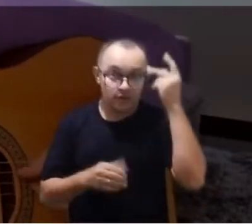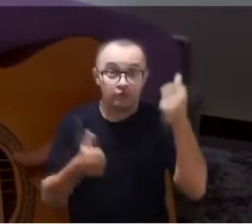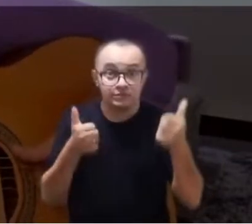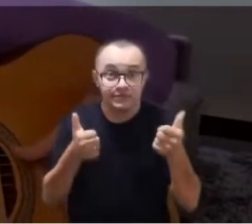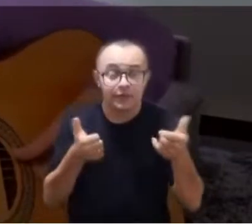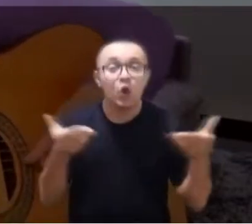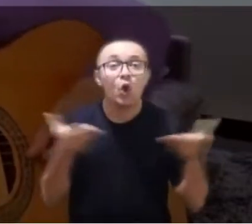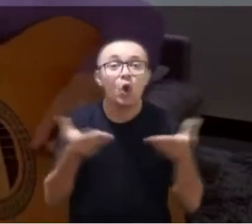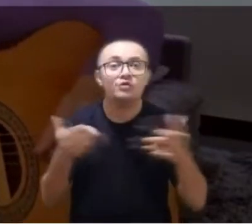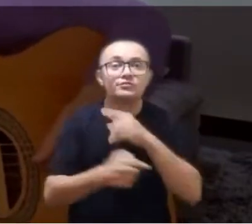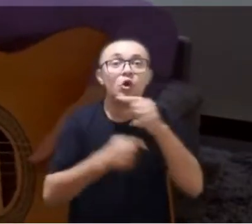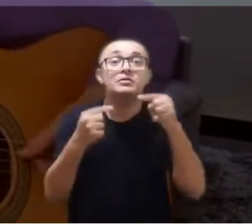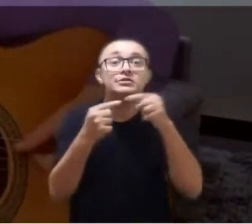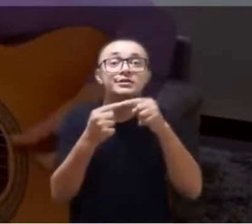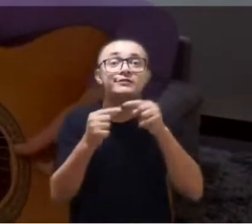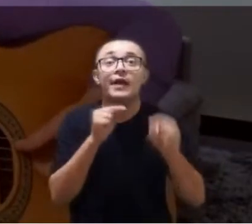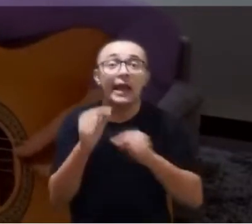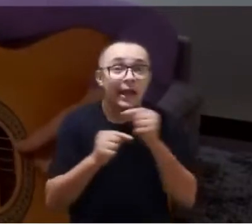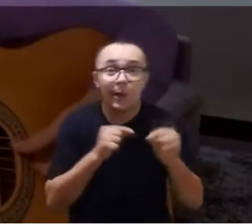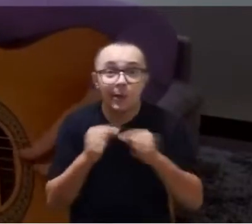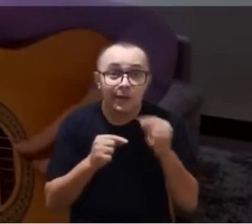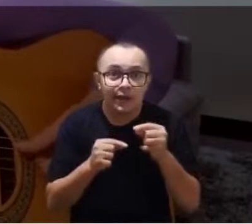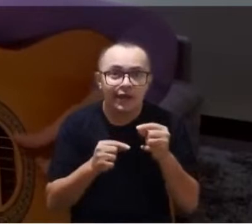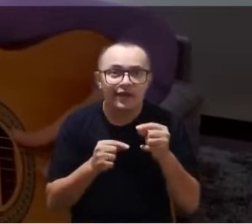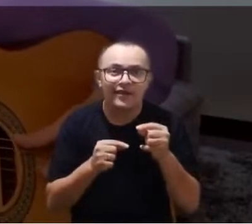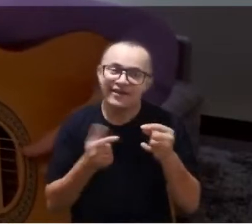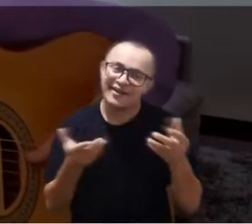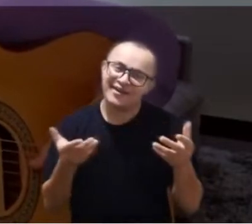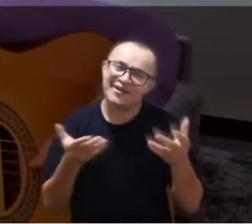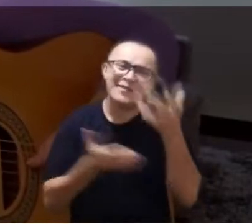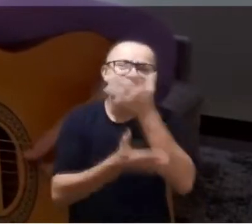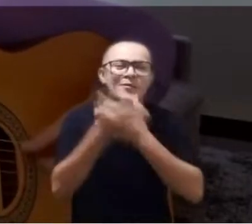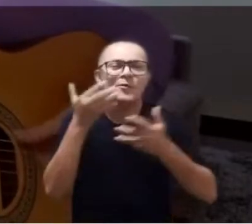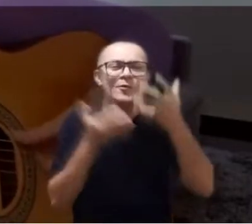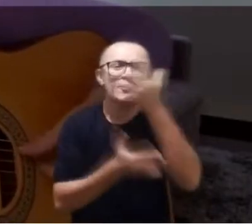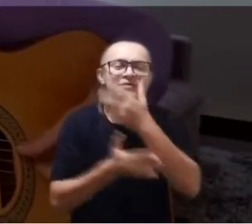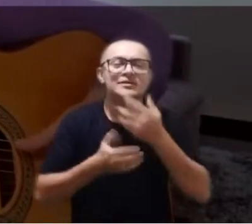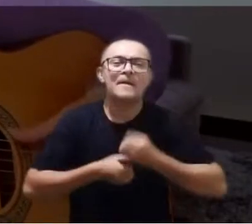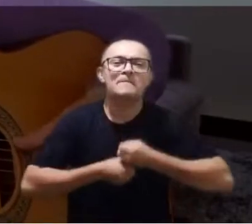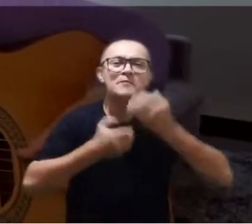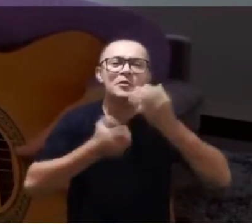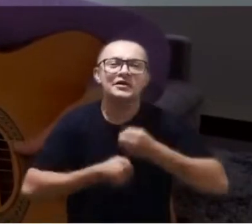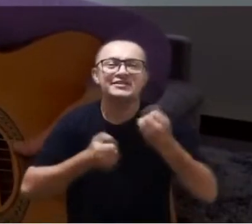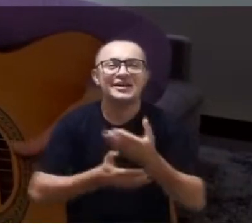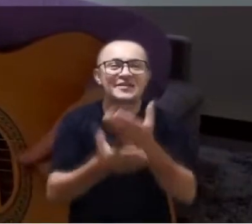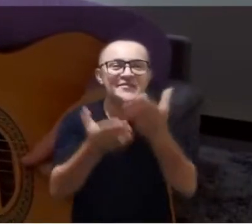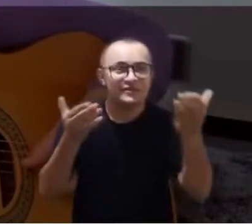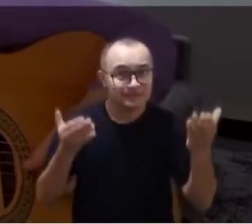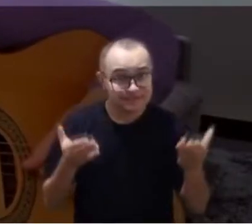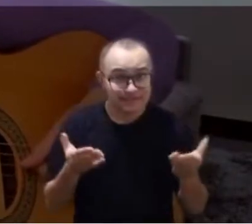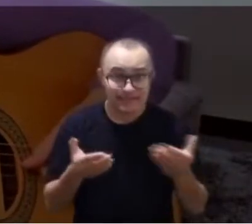My mission here today is to bring you a bit of music, a bit of poetry to you.